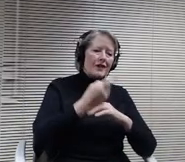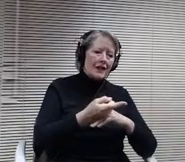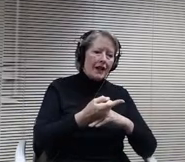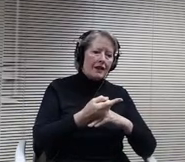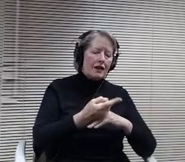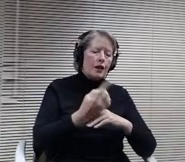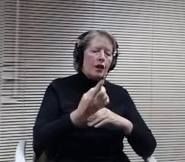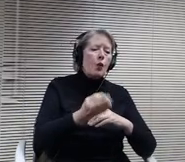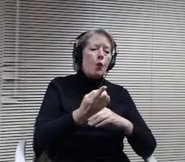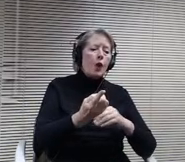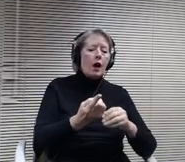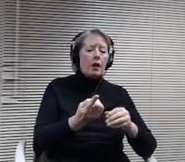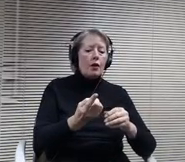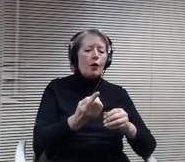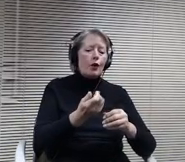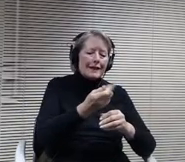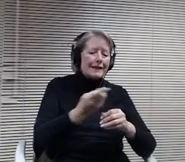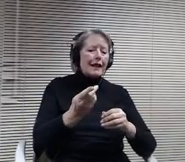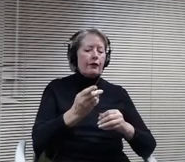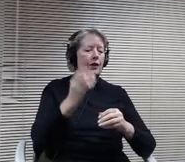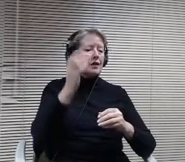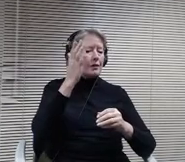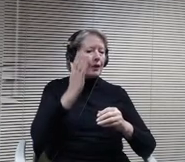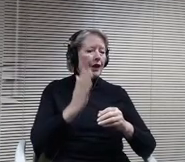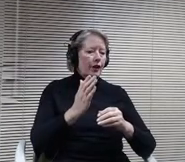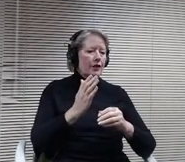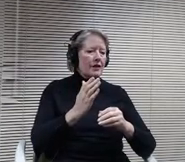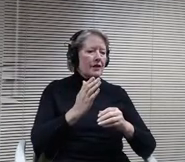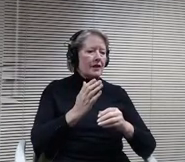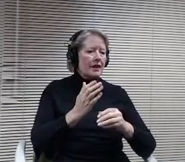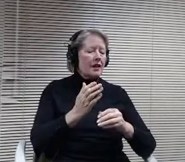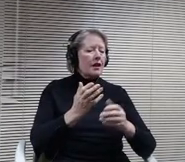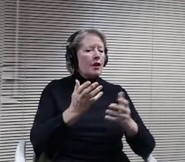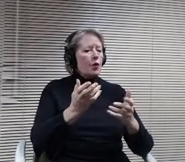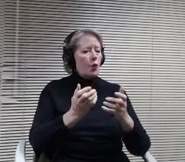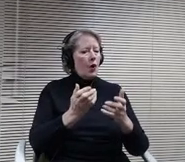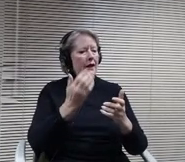having notification of what actions have been taken in the